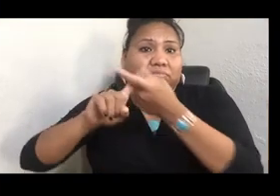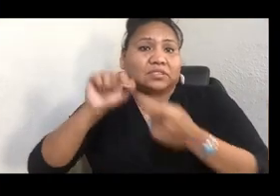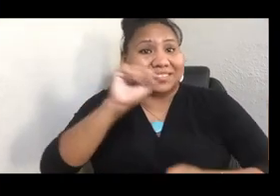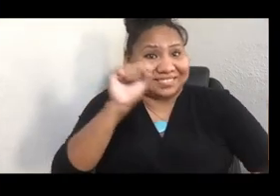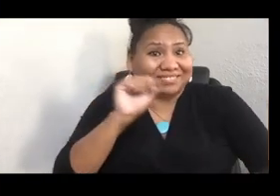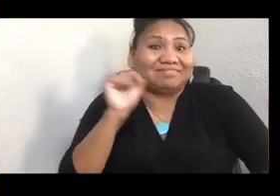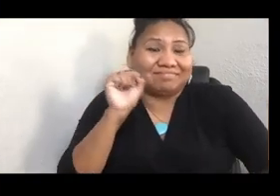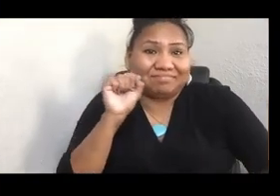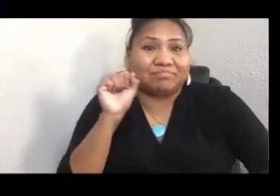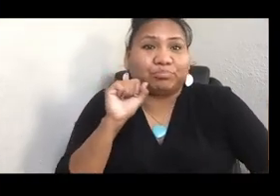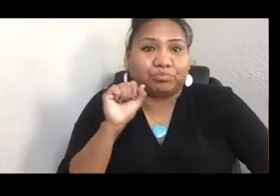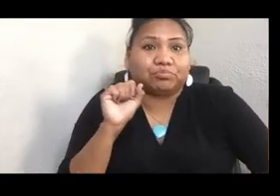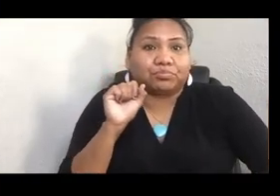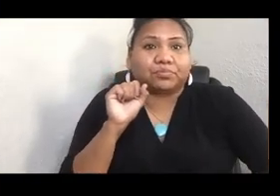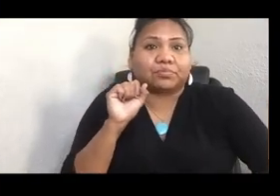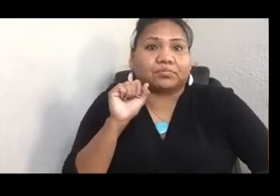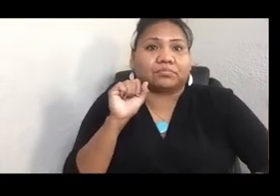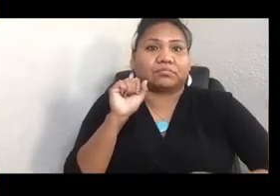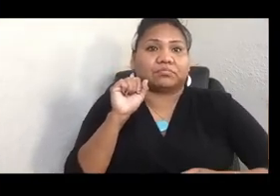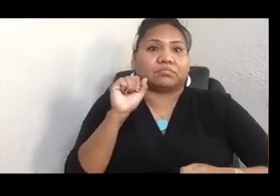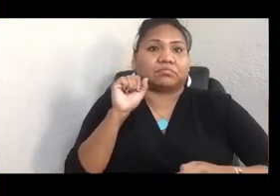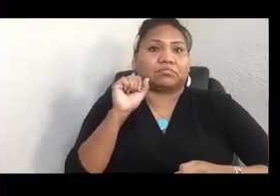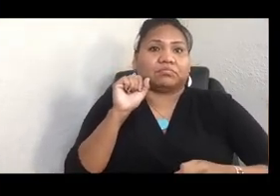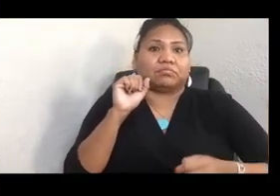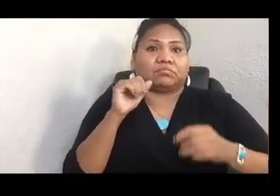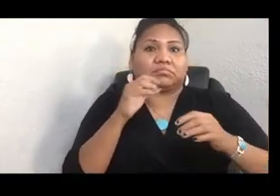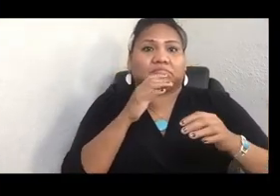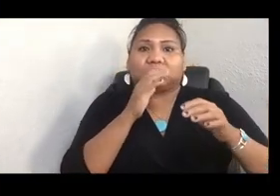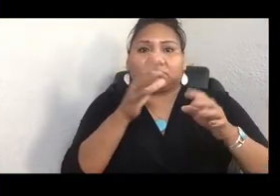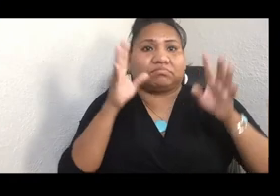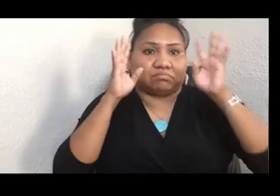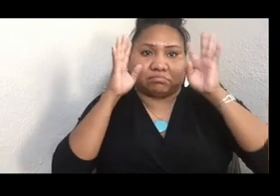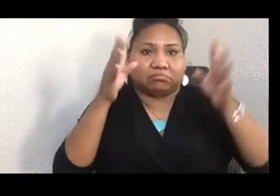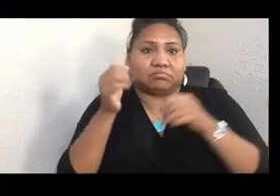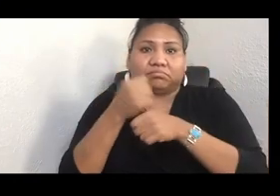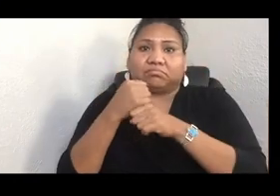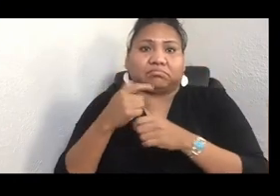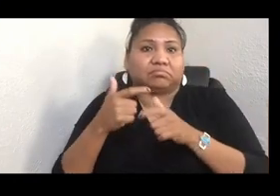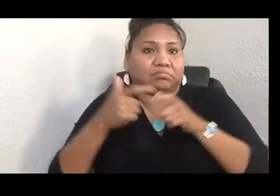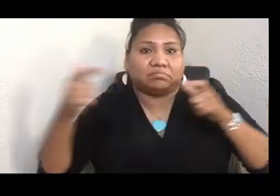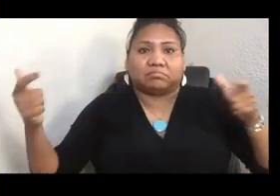hadn't made a great big passenger canoe in a long time. They'd only made war canoes, racing canoes.